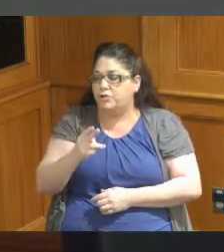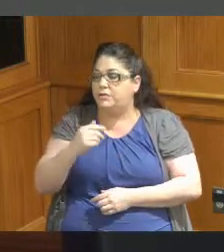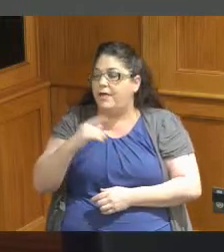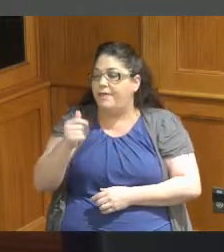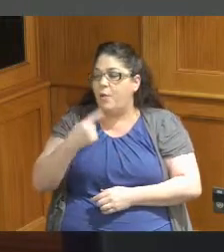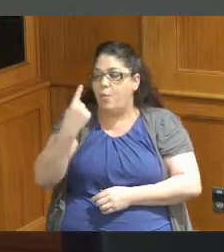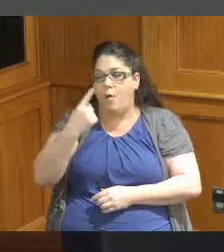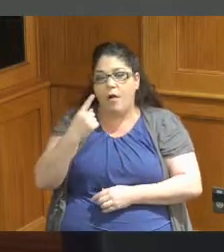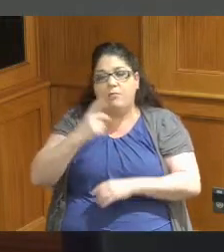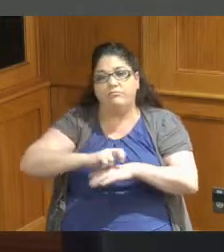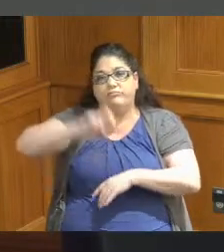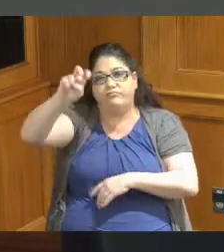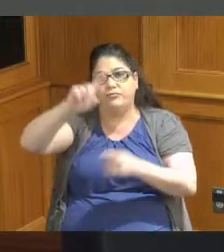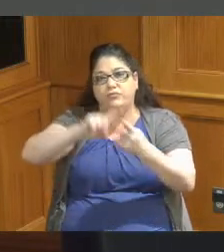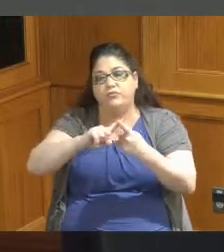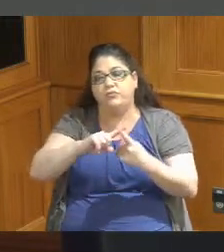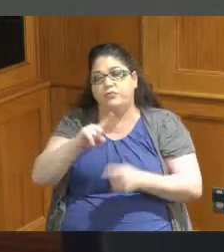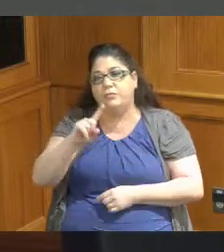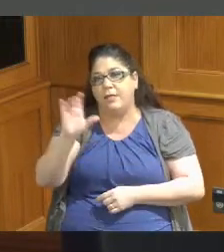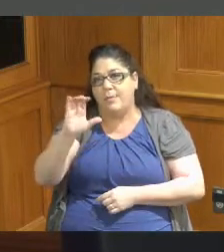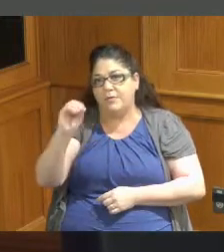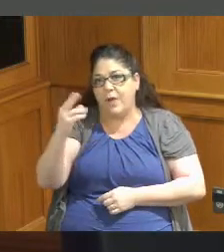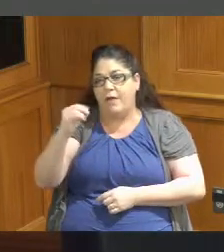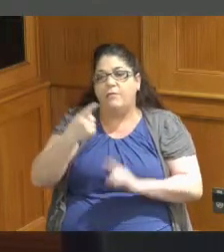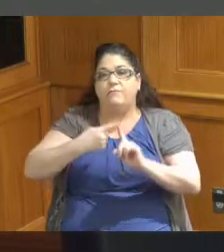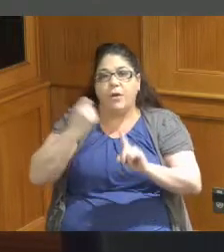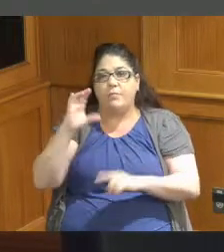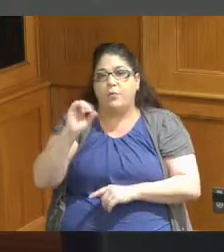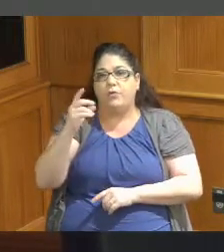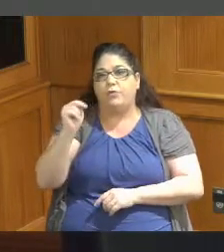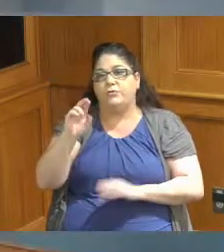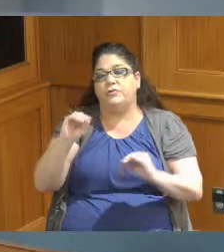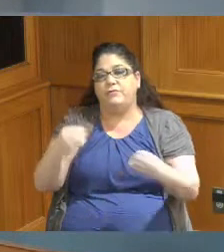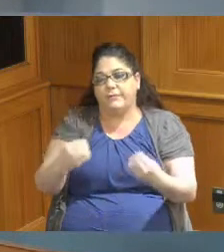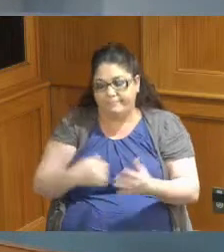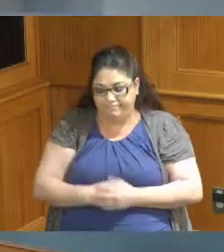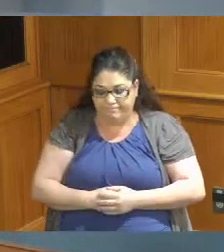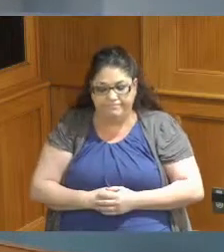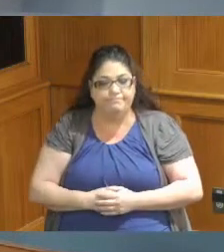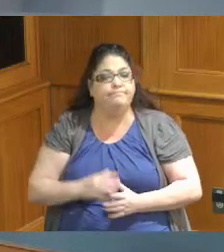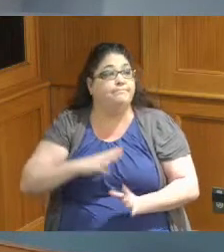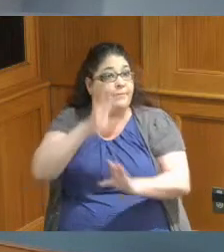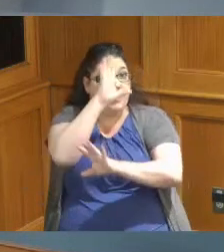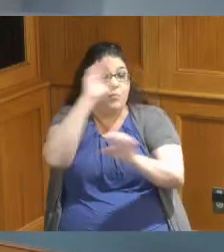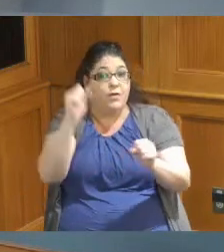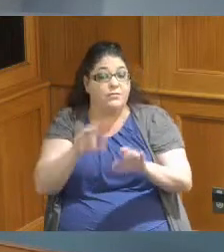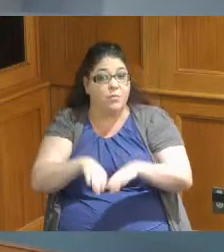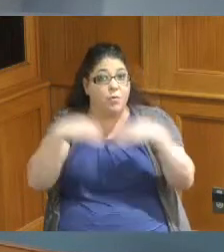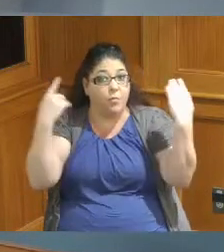employee to Columbus Ohio thank you I'll open it up for comments and questions Vice President